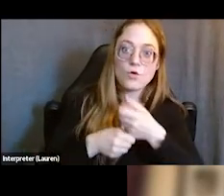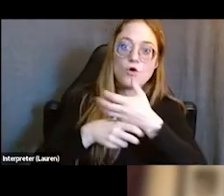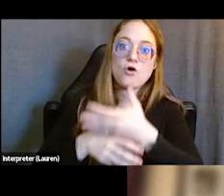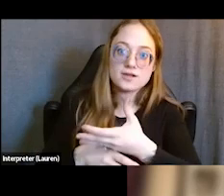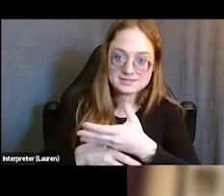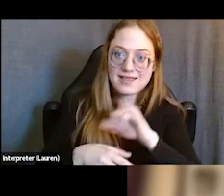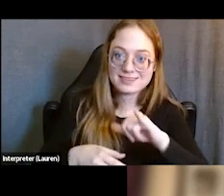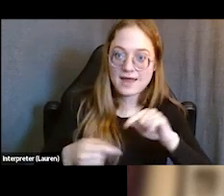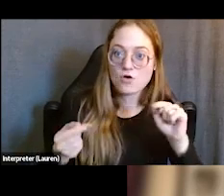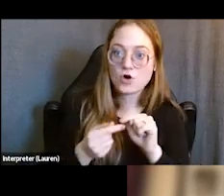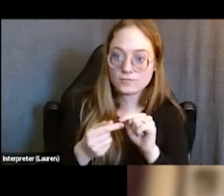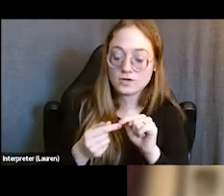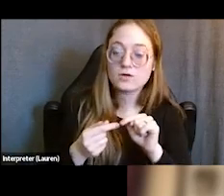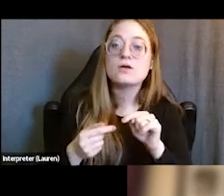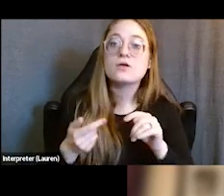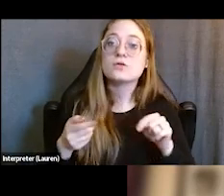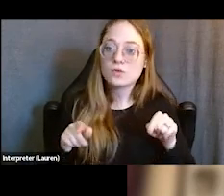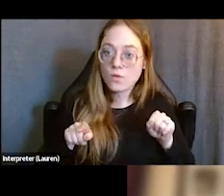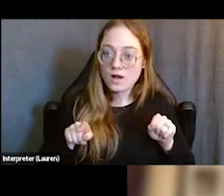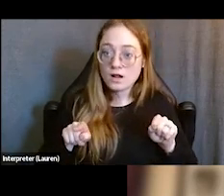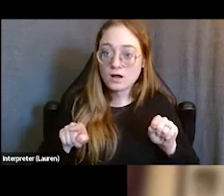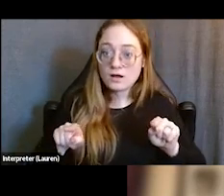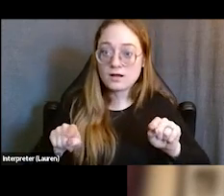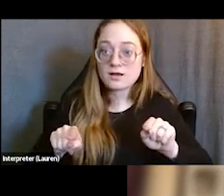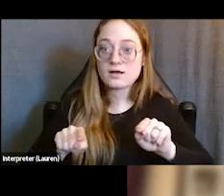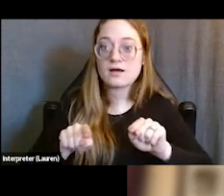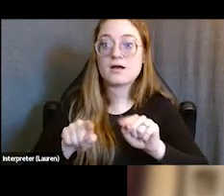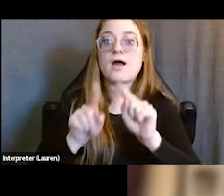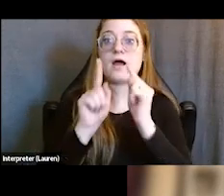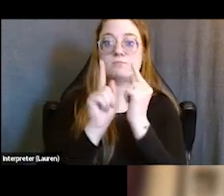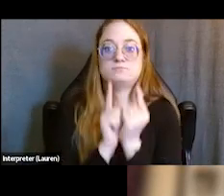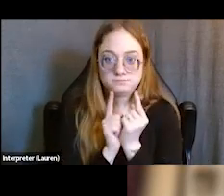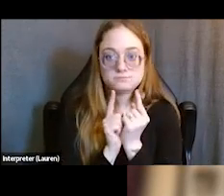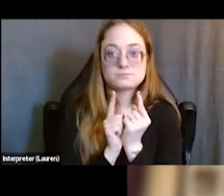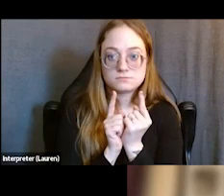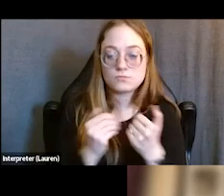and in parallel to eventually come face-to-face and have a several hours long conference